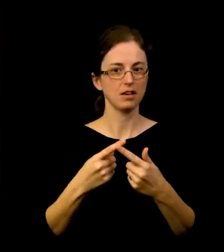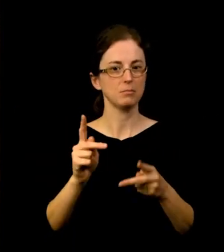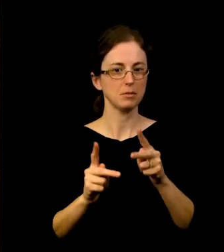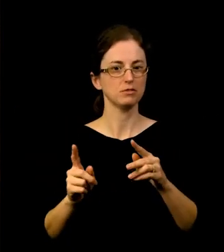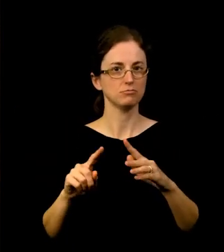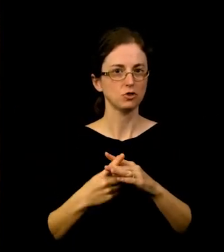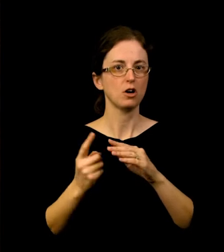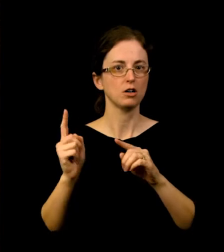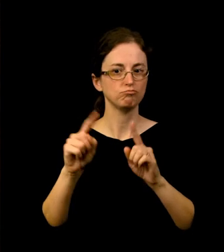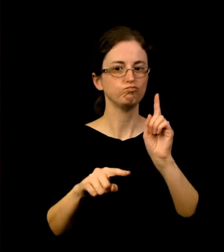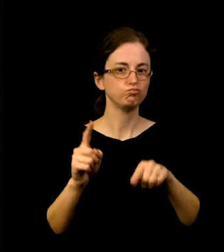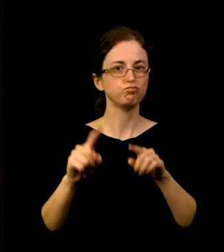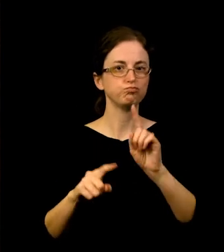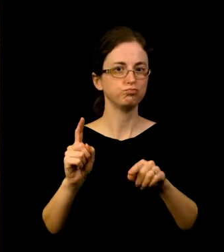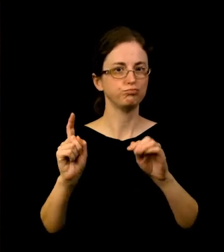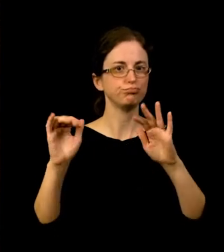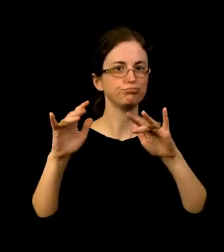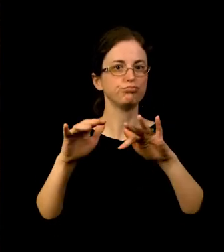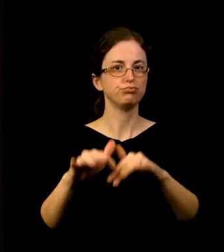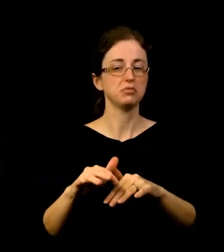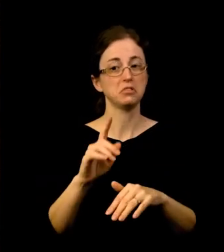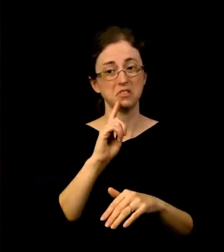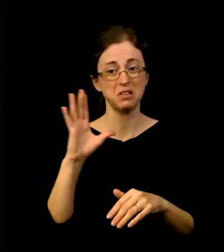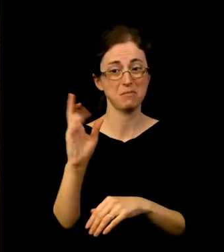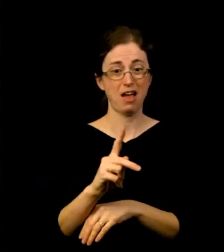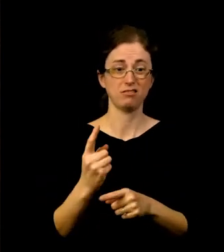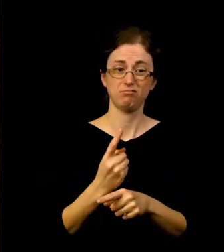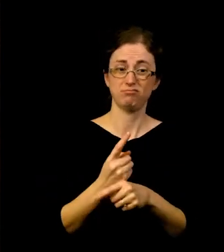reaching near-normal levels by the time the Ansel Adams exhibition closed in July.